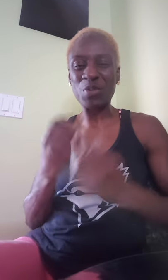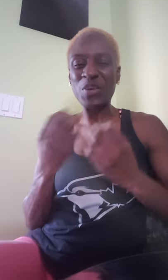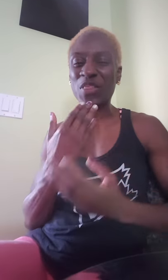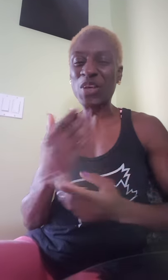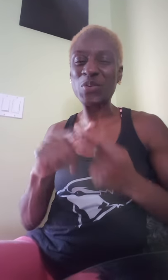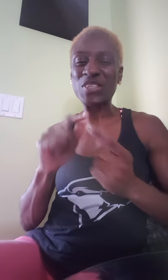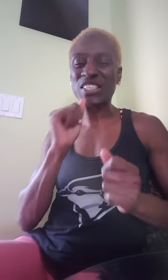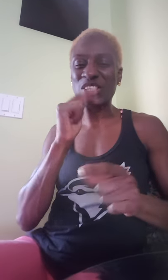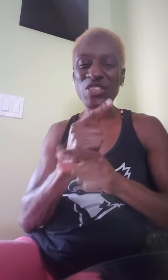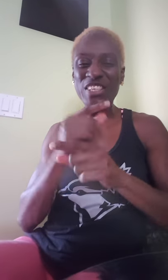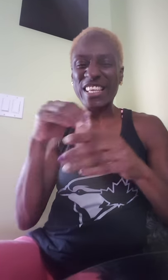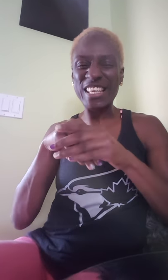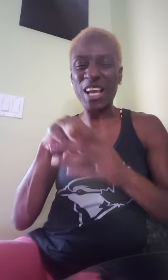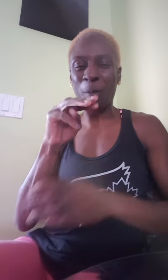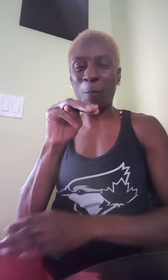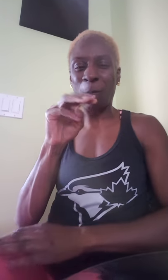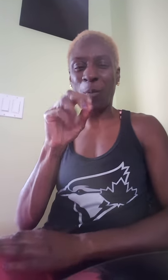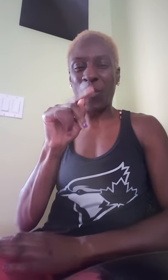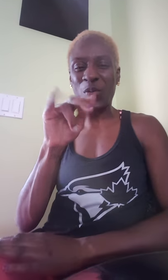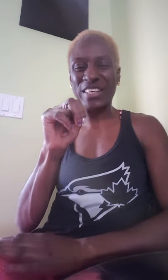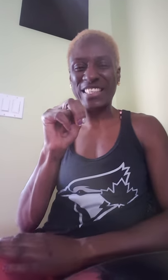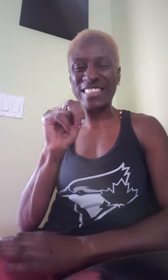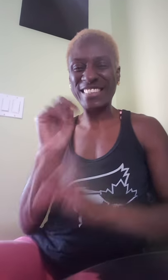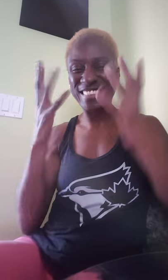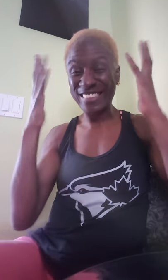Many thanks to "Sisters in Motion". YAY!